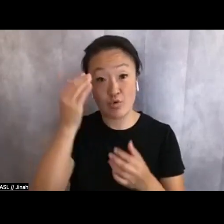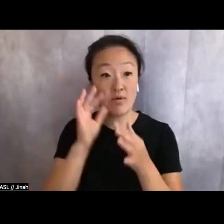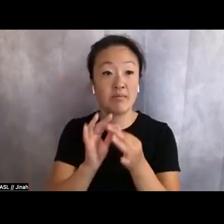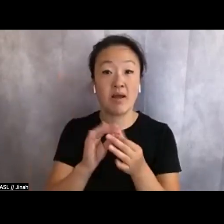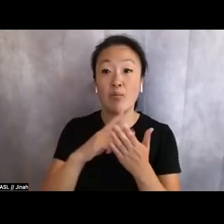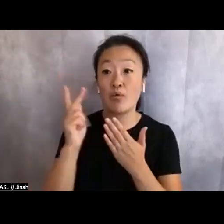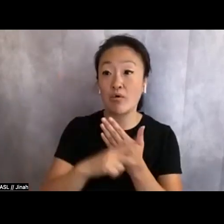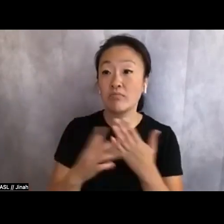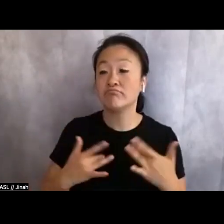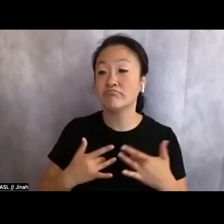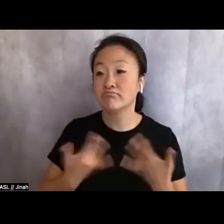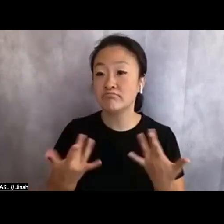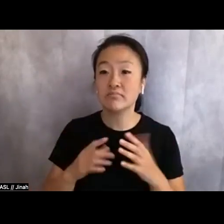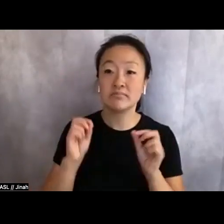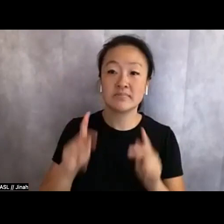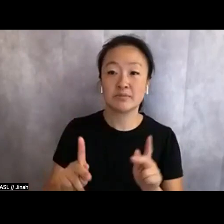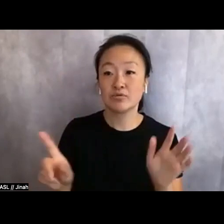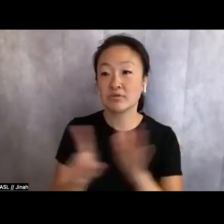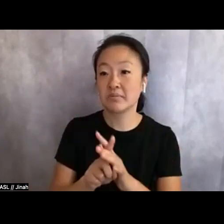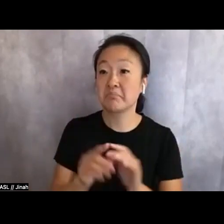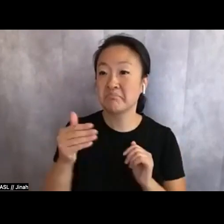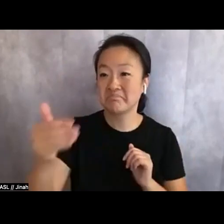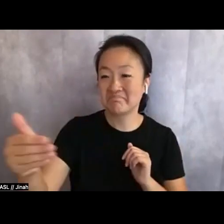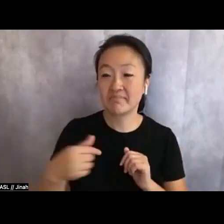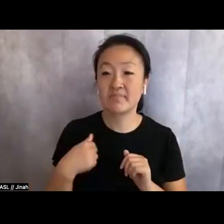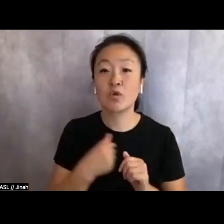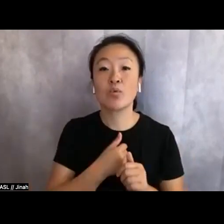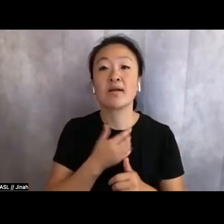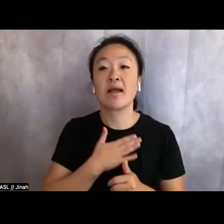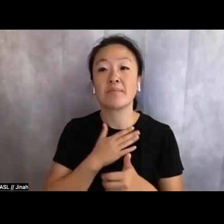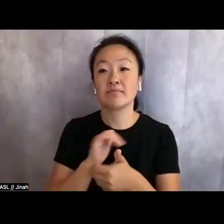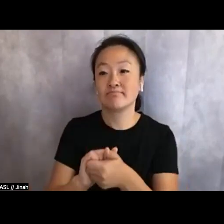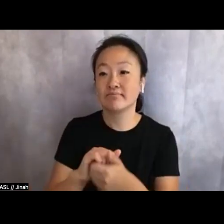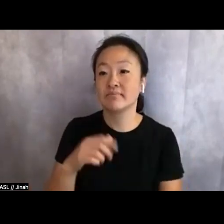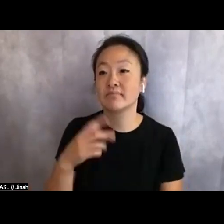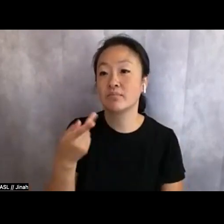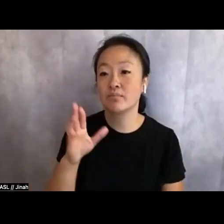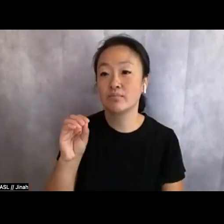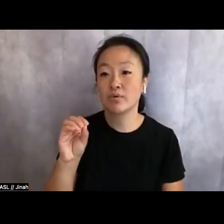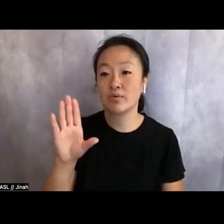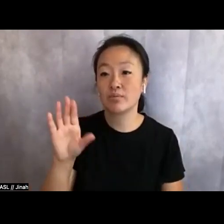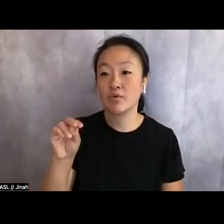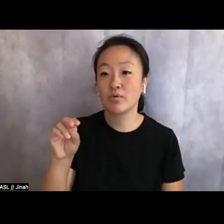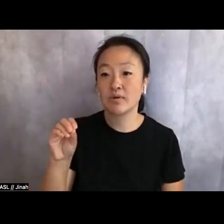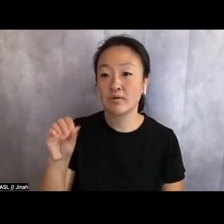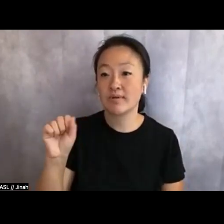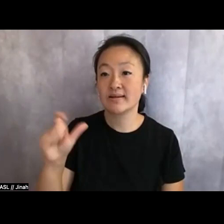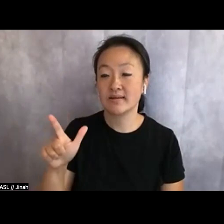and opportunities. We're happy to work with Amber and Jenna of Pro Bono ASL for ASL interpretations